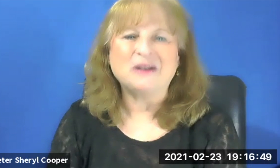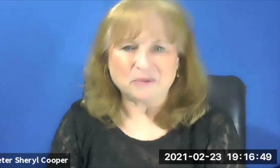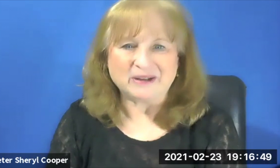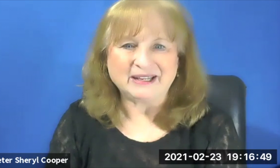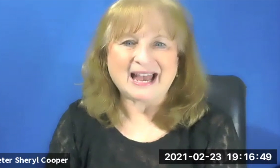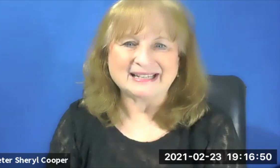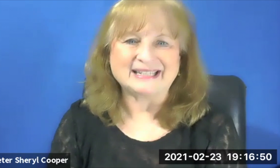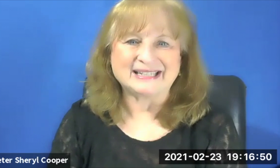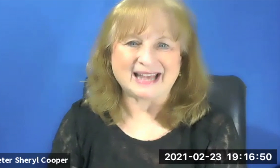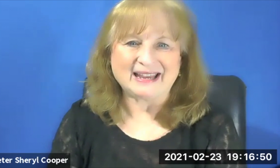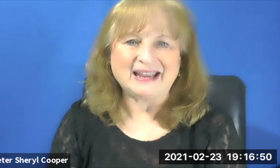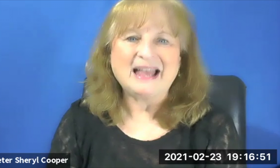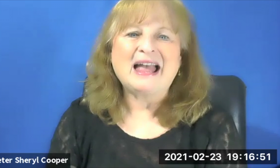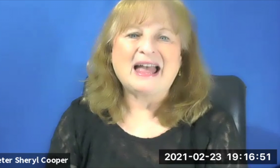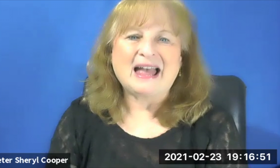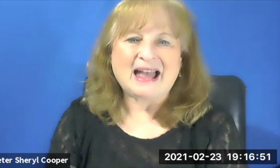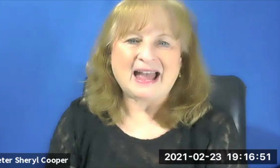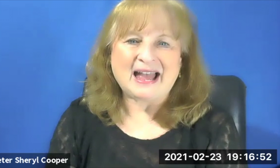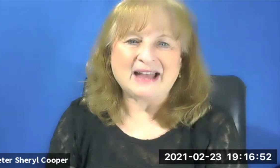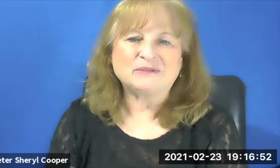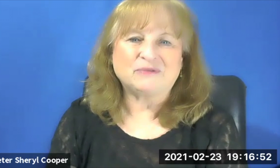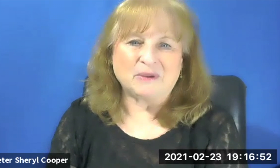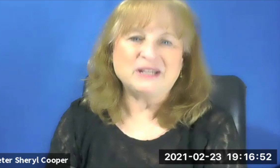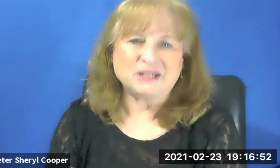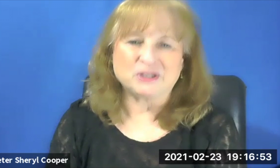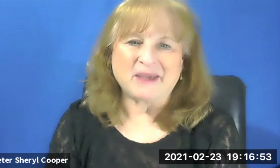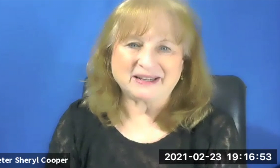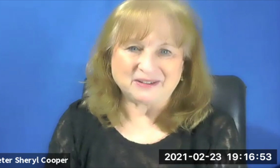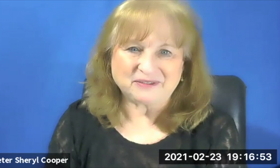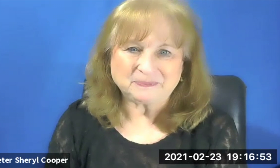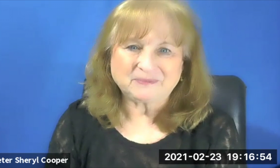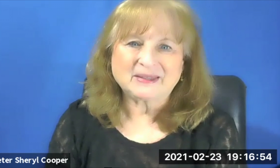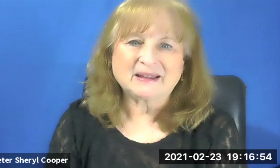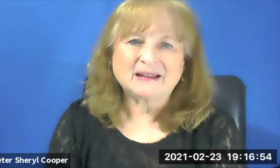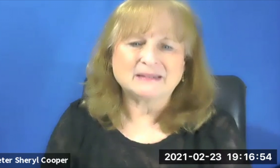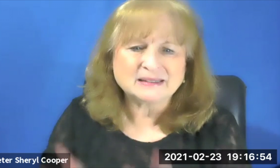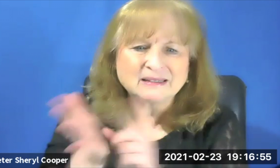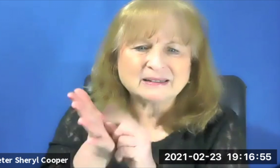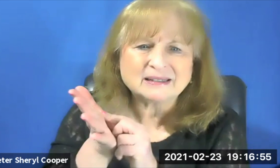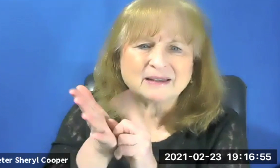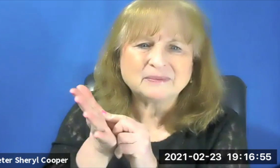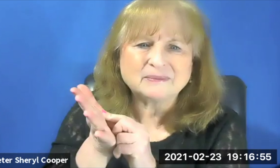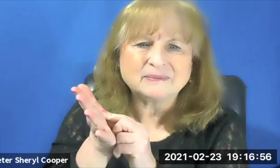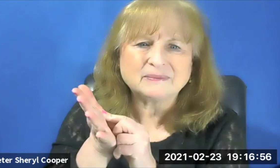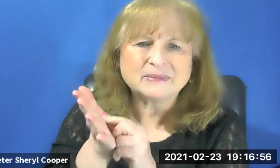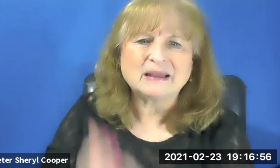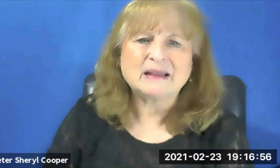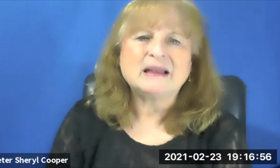what he has to say and from his perspective.